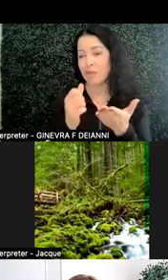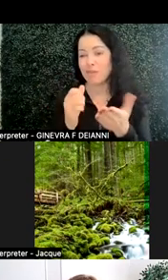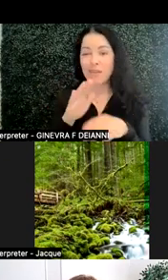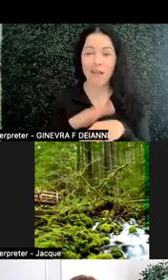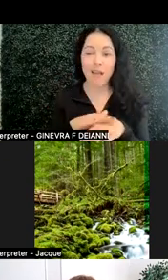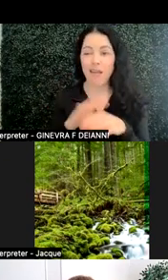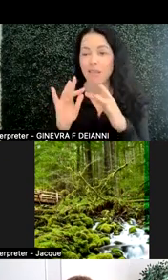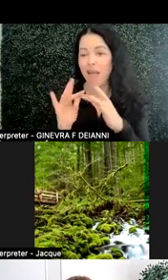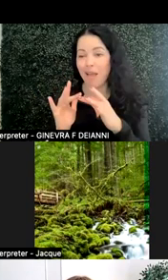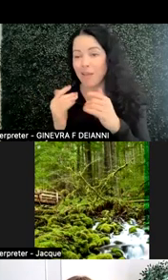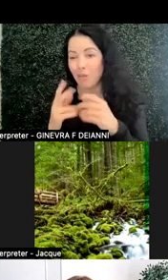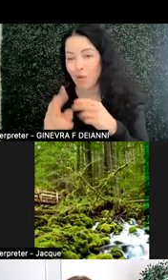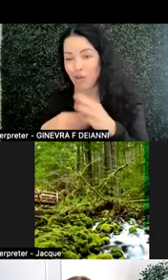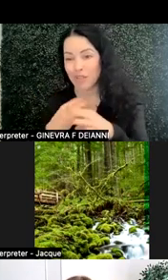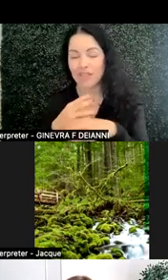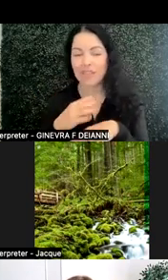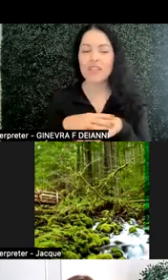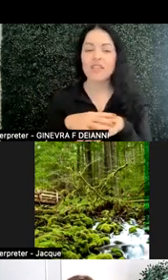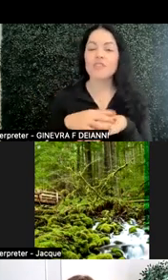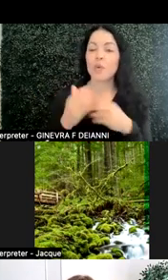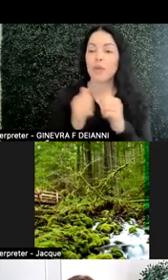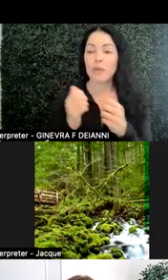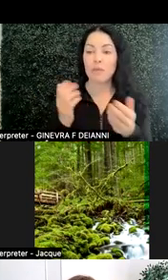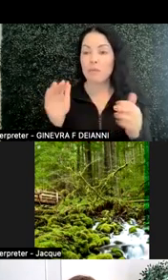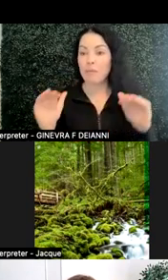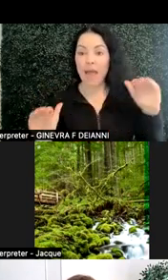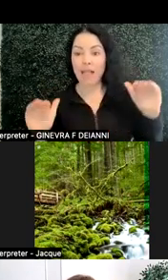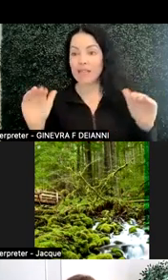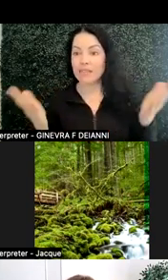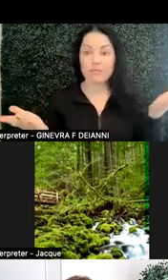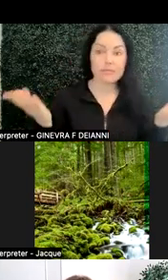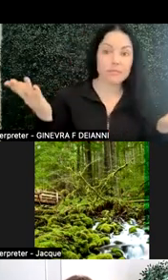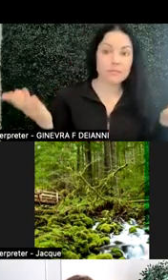So in balancing all of that there was a lot of self-guided learning,